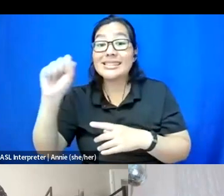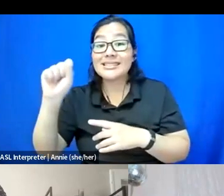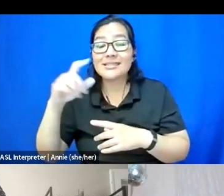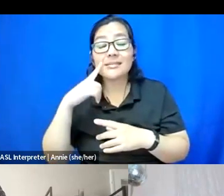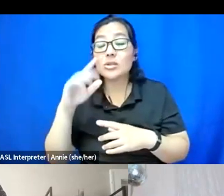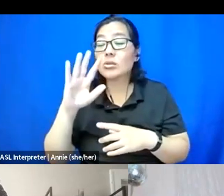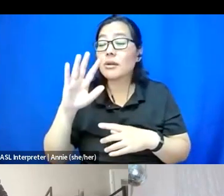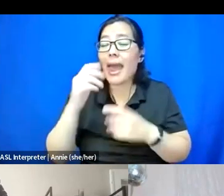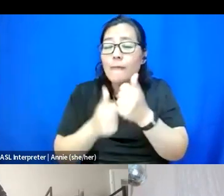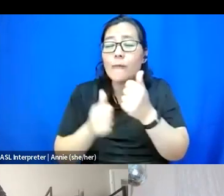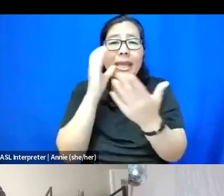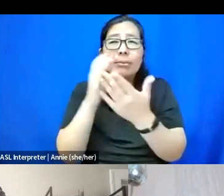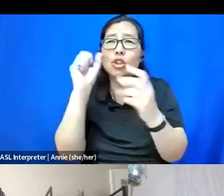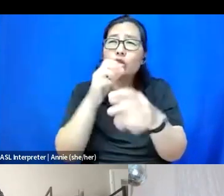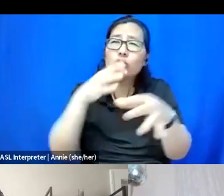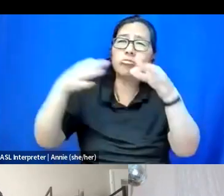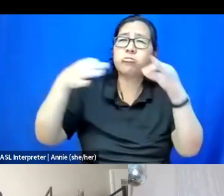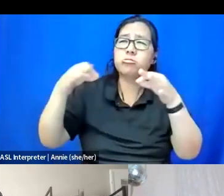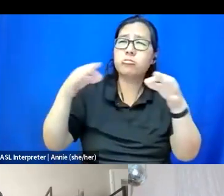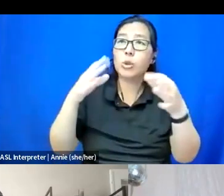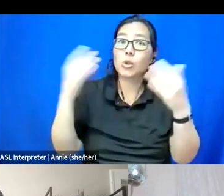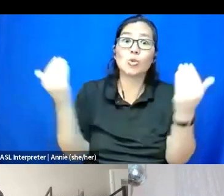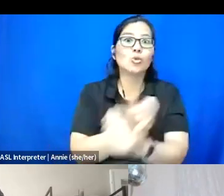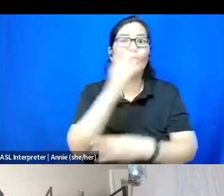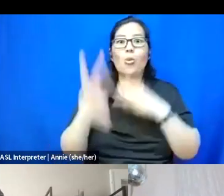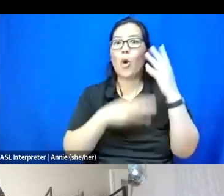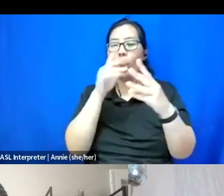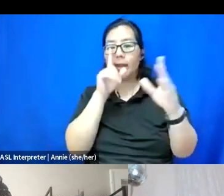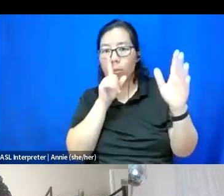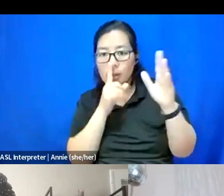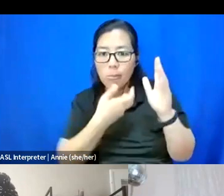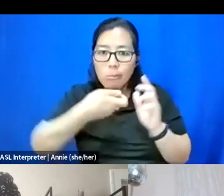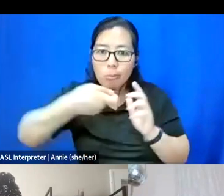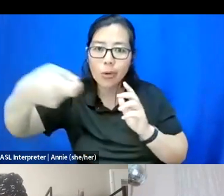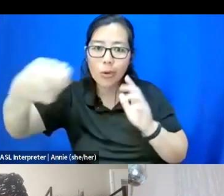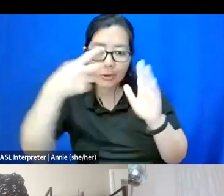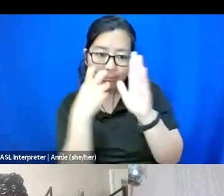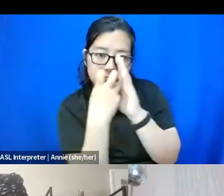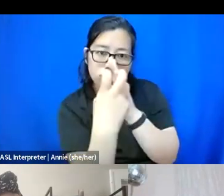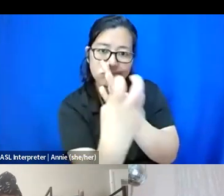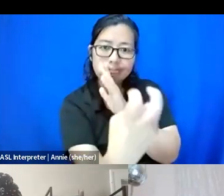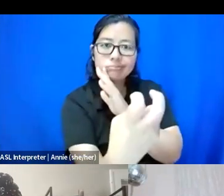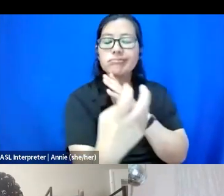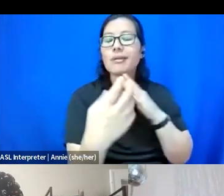And I'm always so in awe of artists who are able to just do that so seemingly effortlessly.